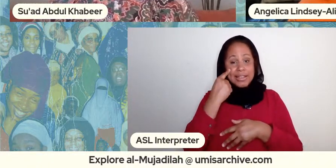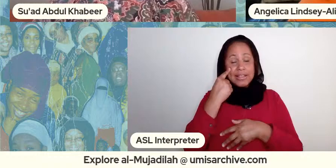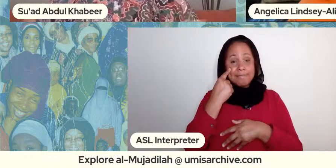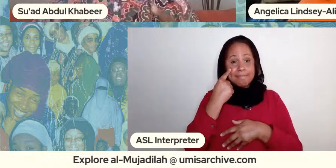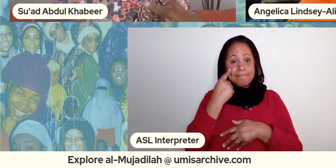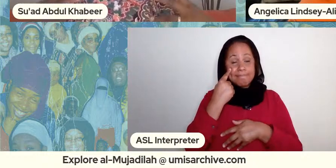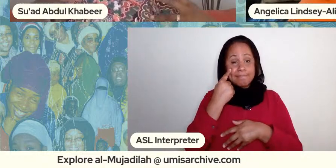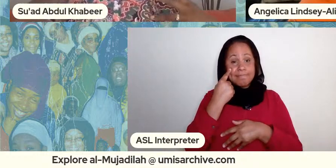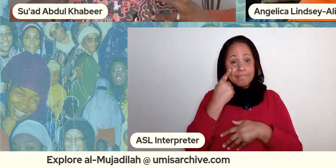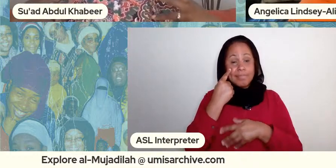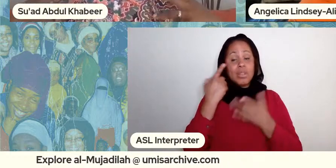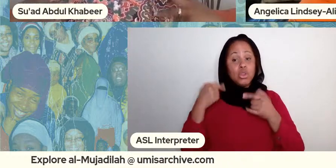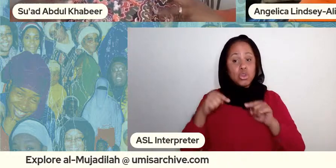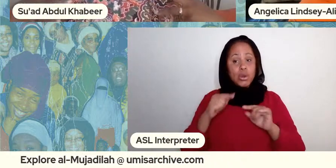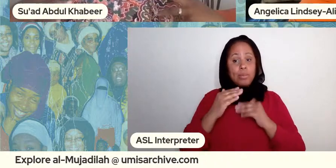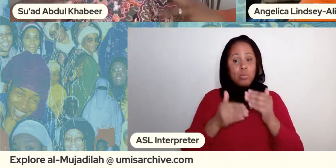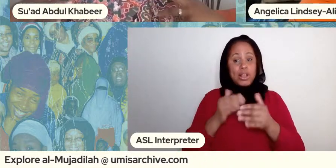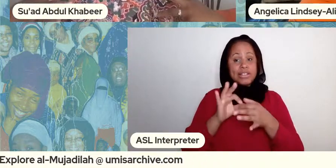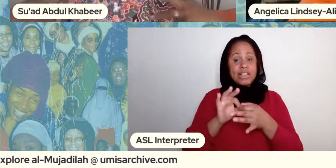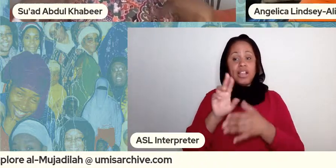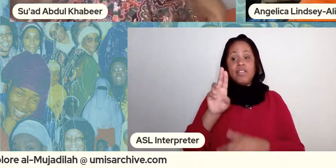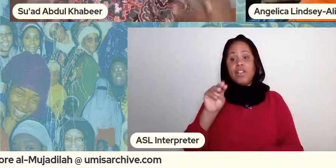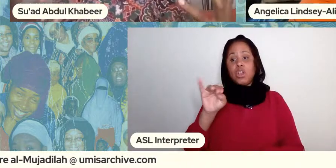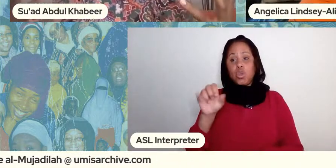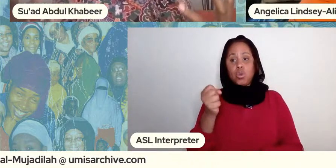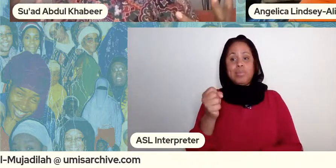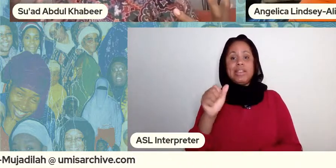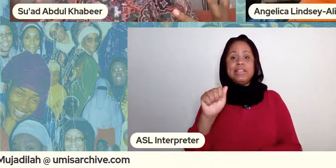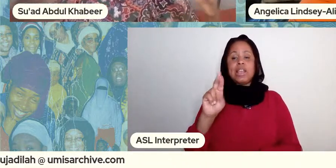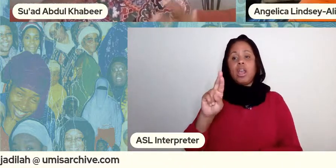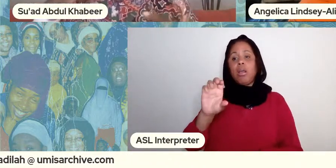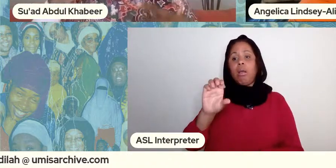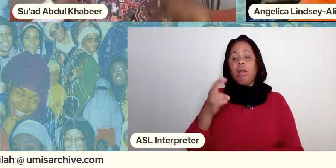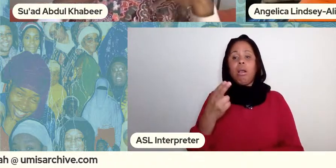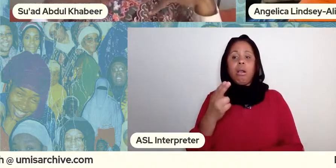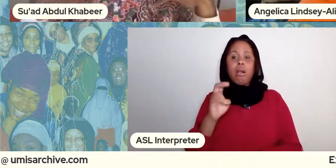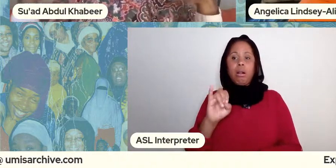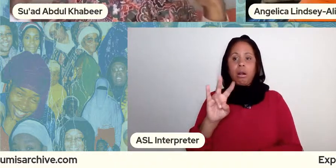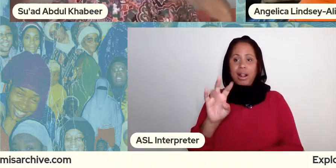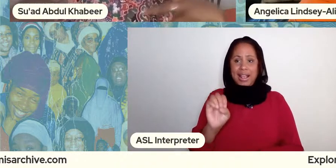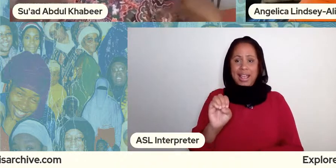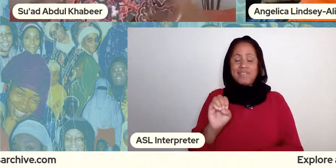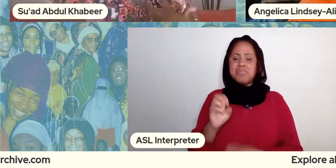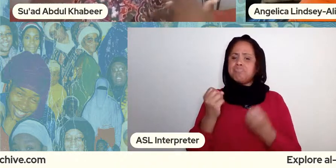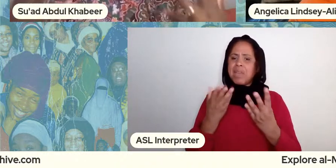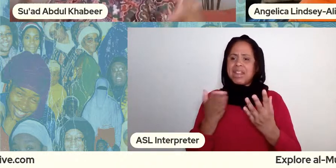archive um there's a lot to celebrate right and a lot to sort of be a lot of the happy